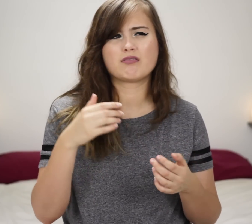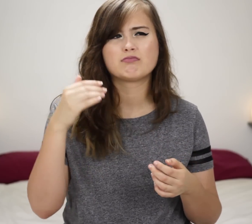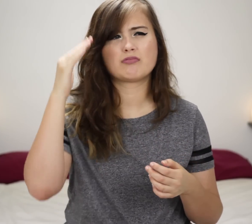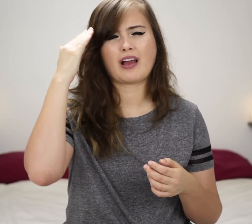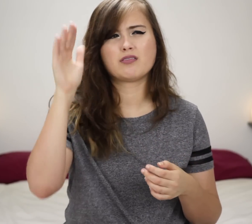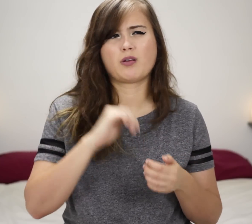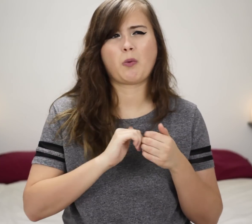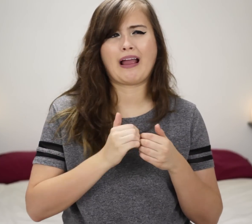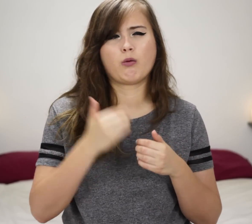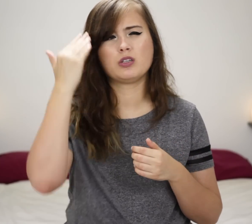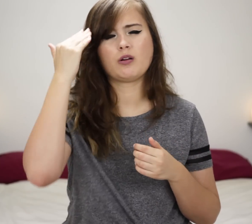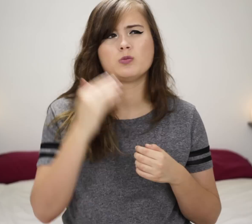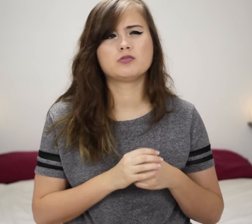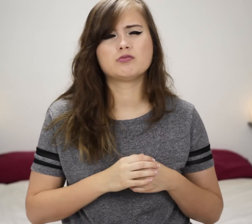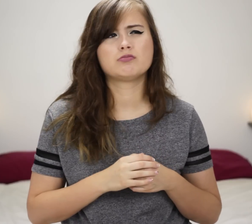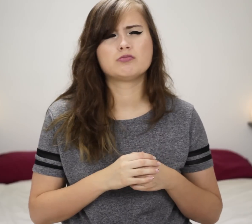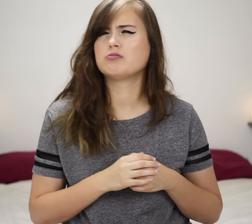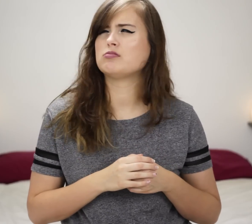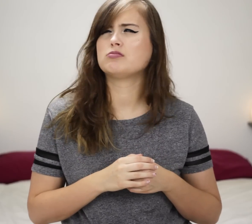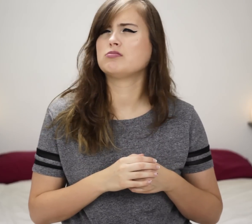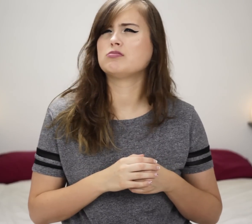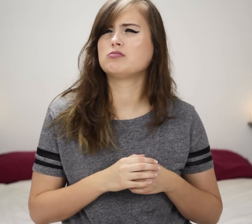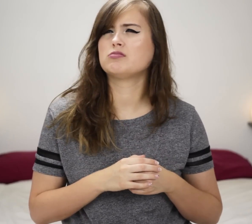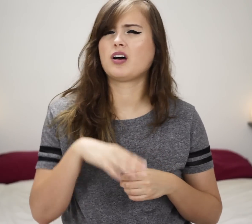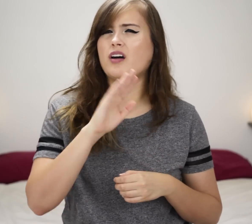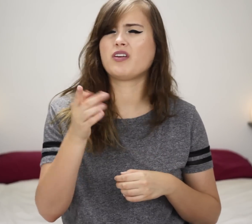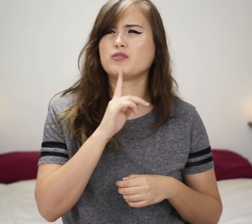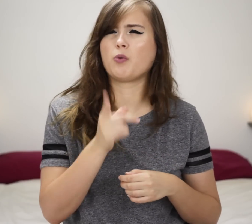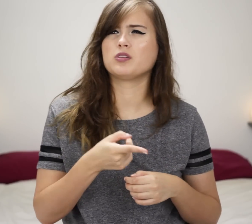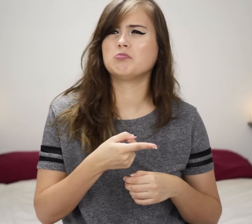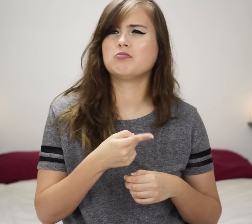I don't know how he knows because I've never told him.